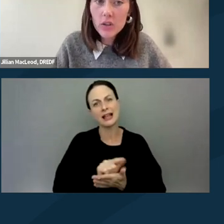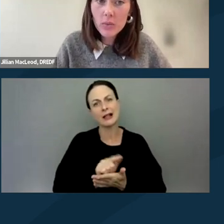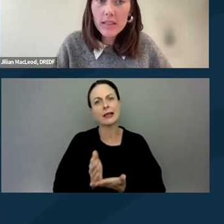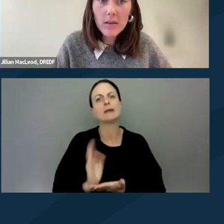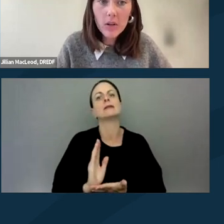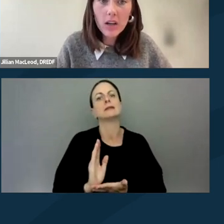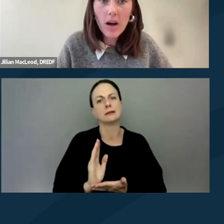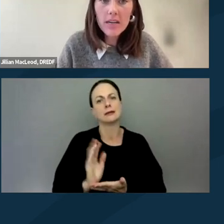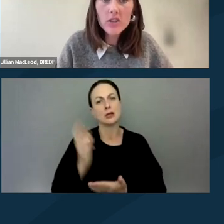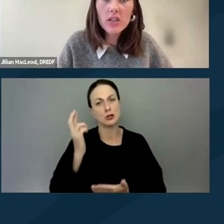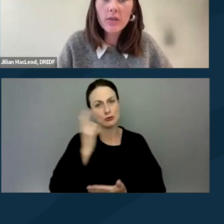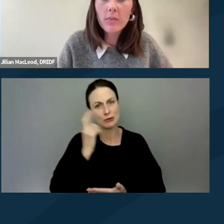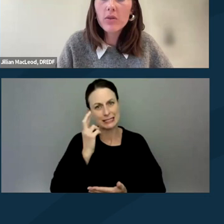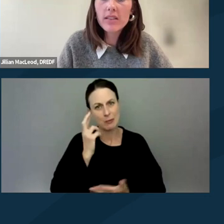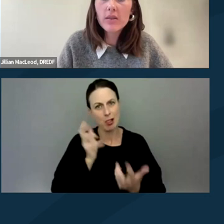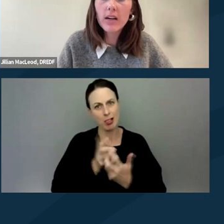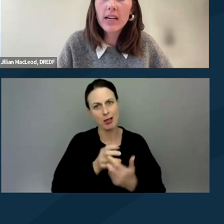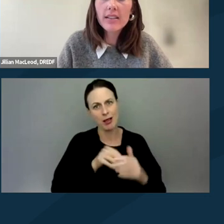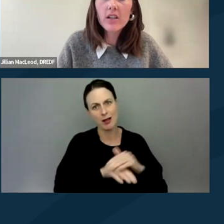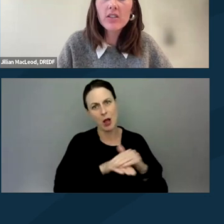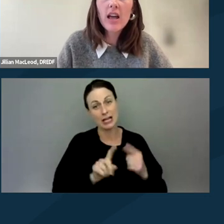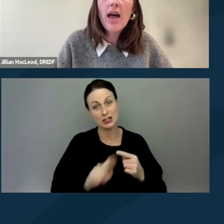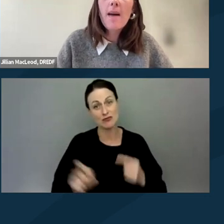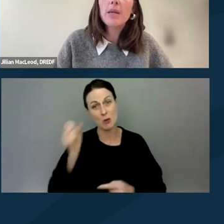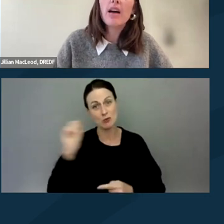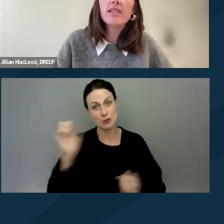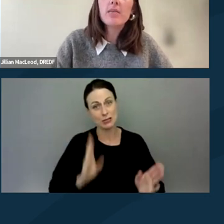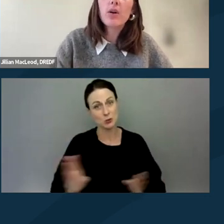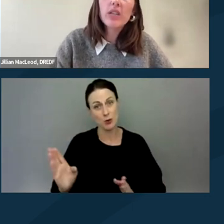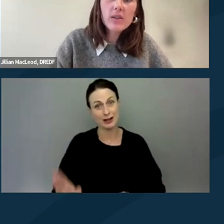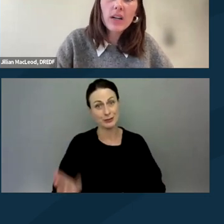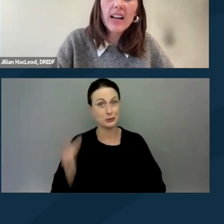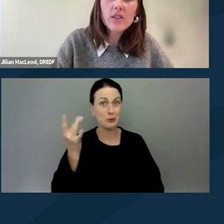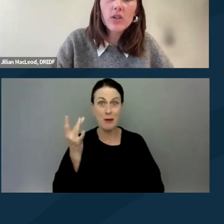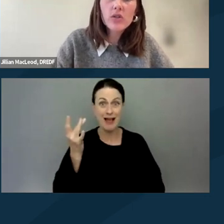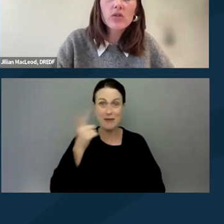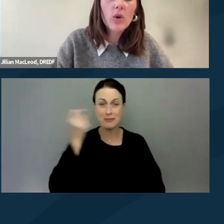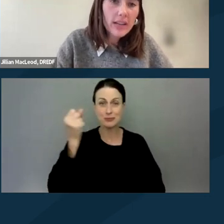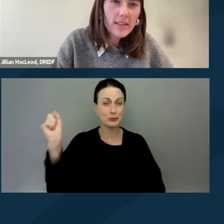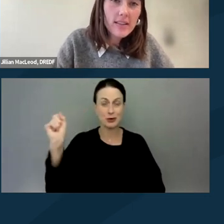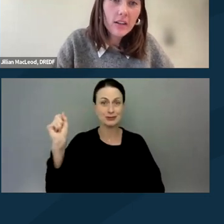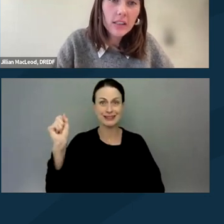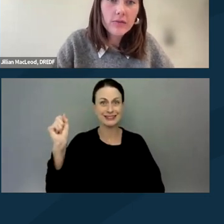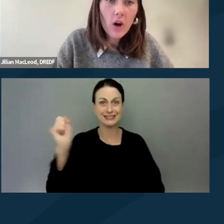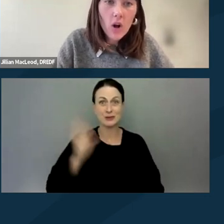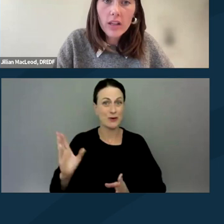to reasonable accommodations from protest organizers because protest organizers don't necessarily fall